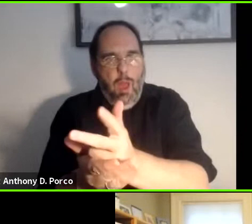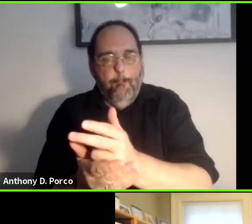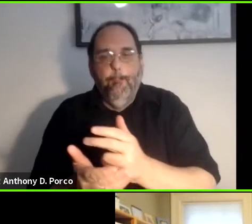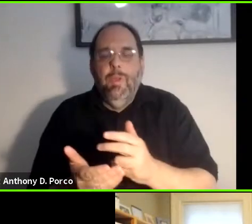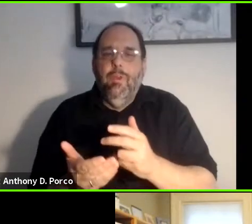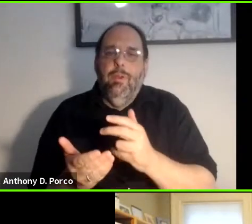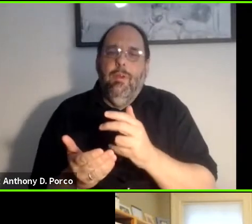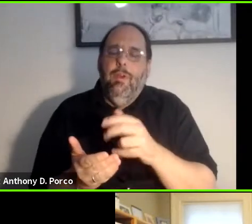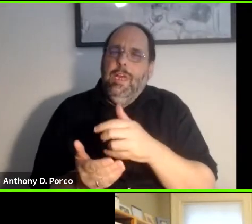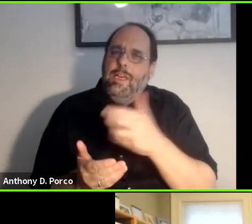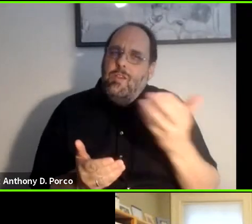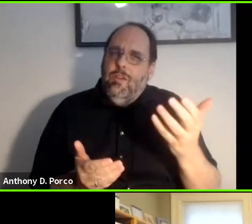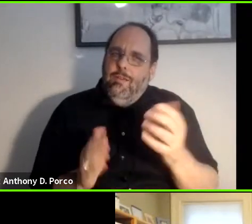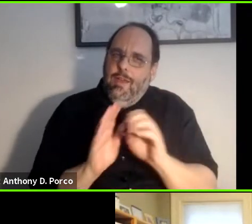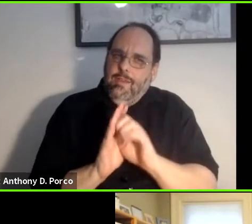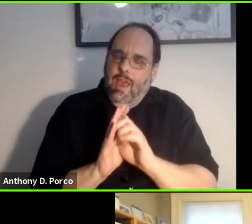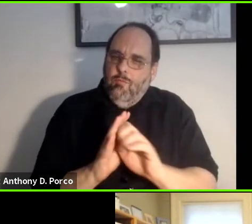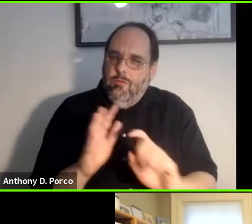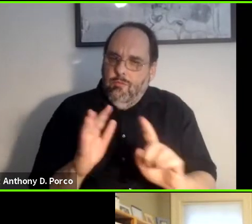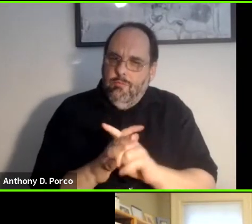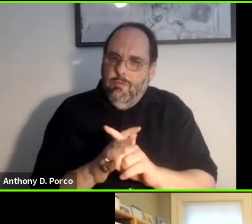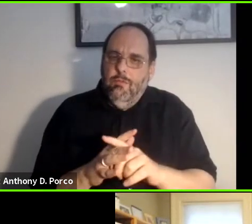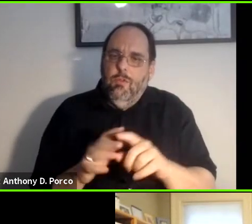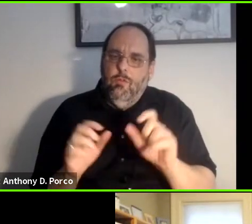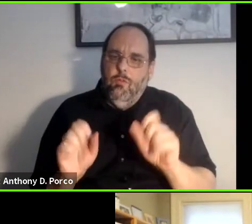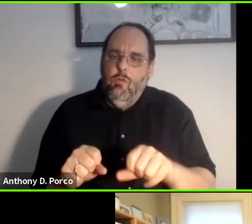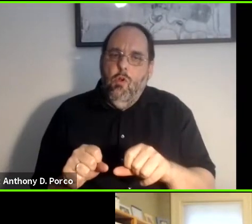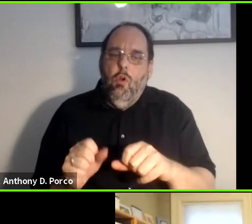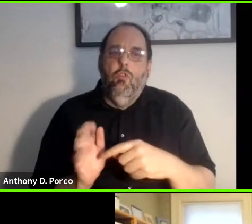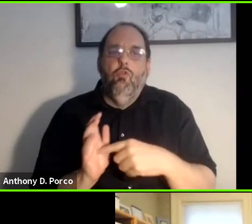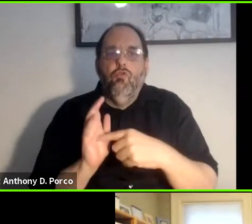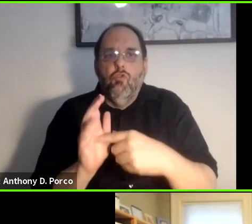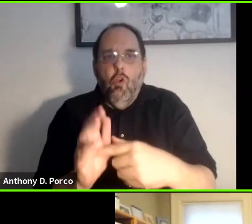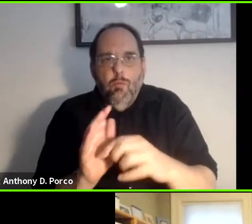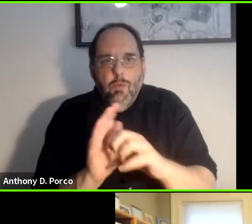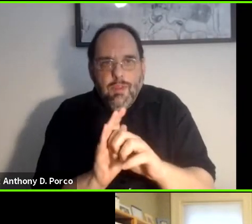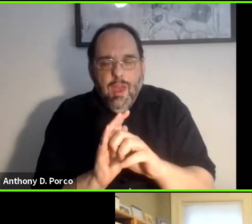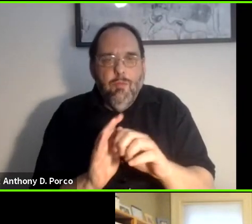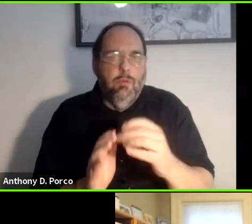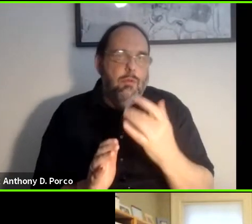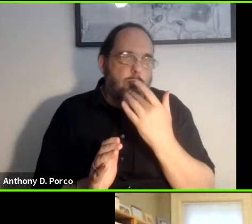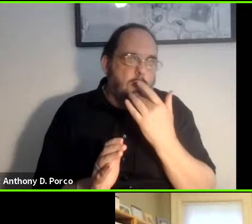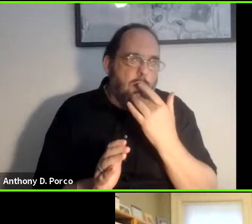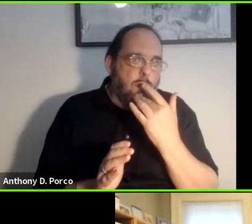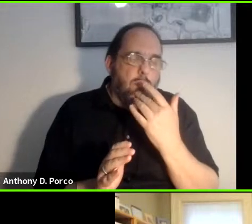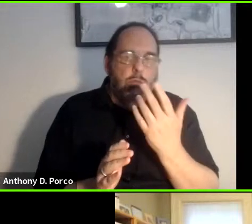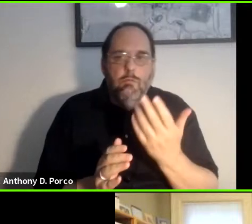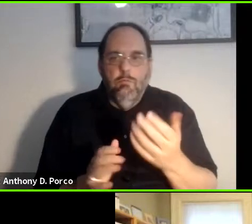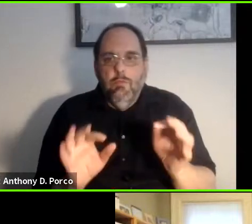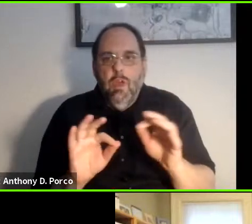other kind of examples where you could show this sort of preference. A good example is